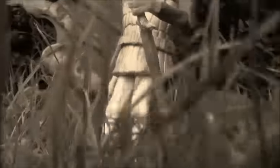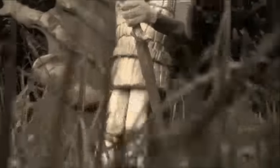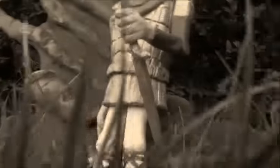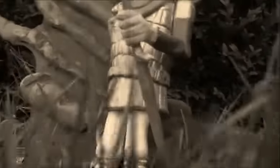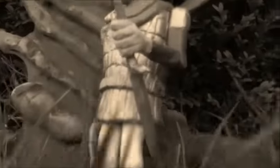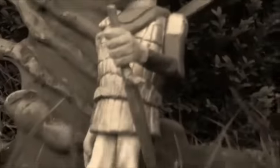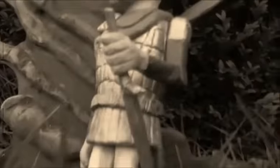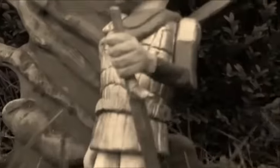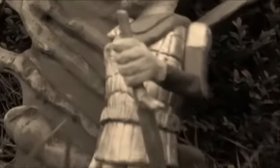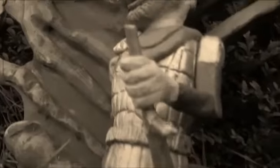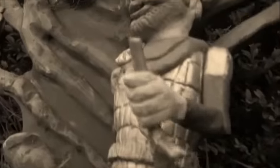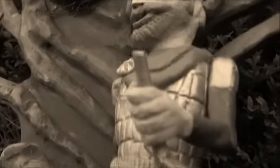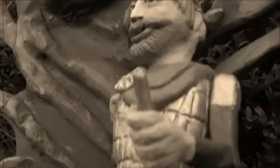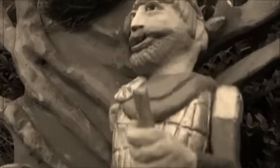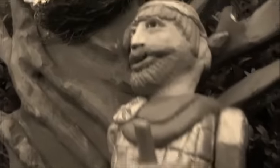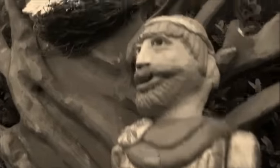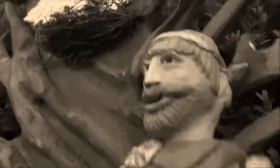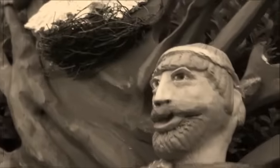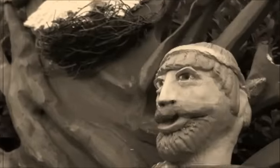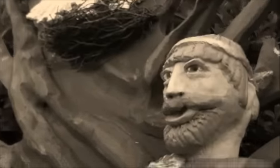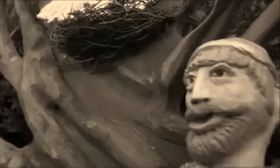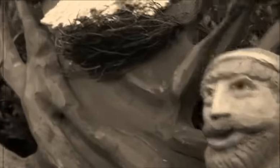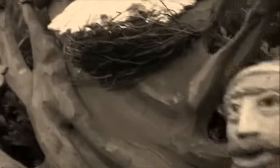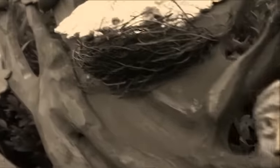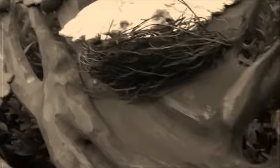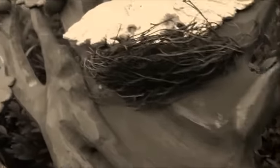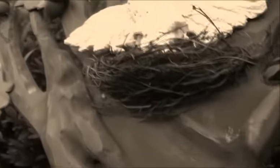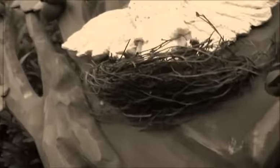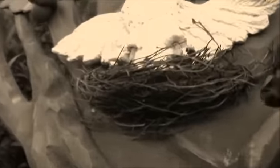Lech decided to settle down in the area.